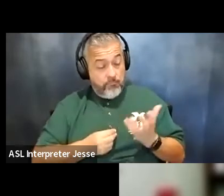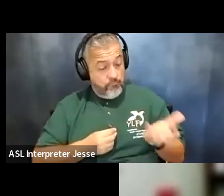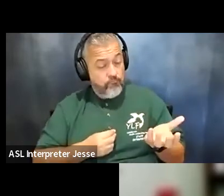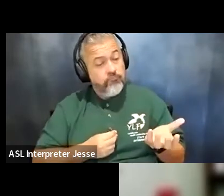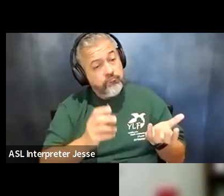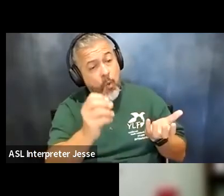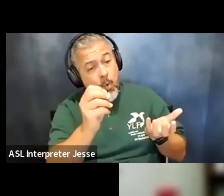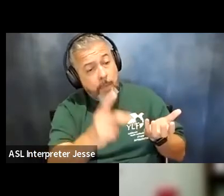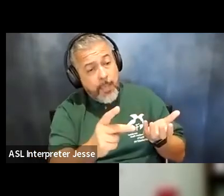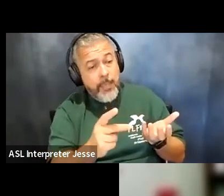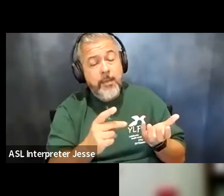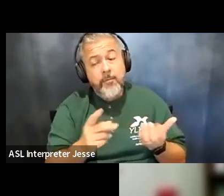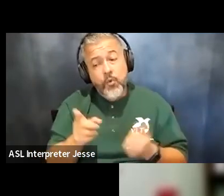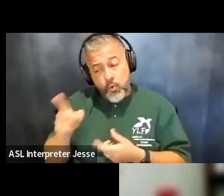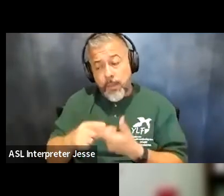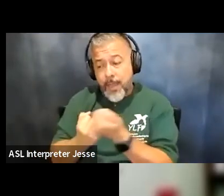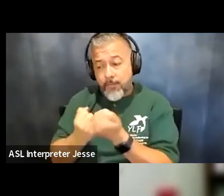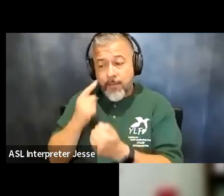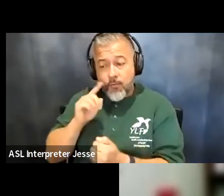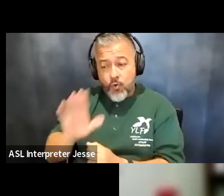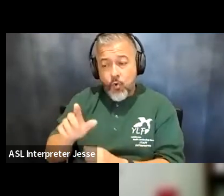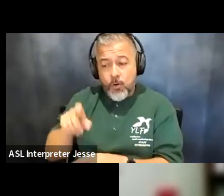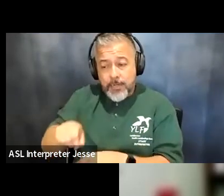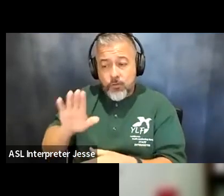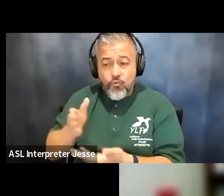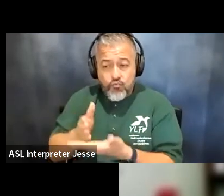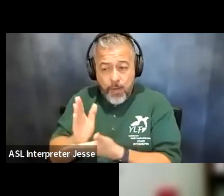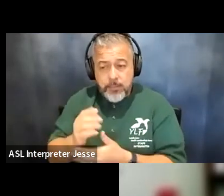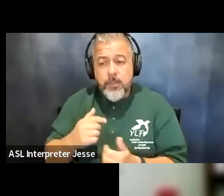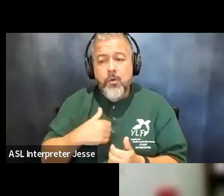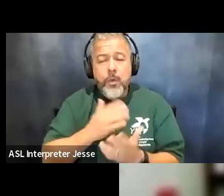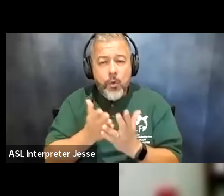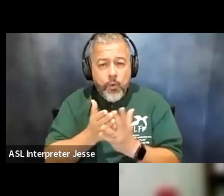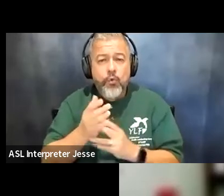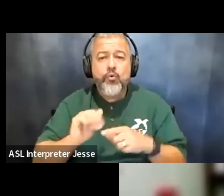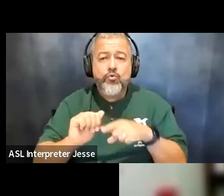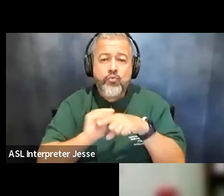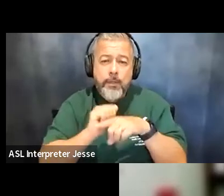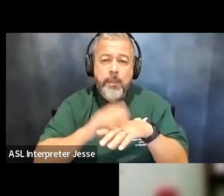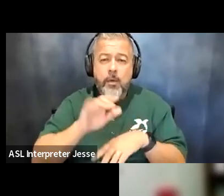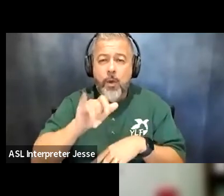advocate for their needs and rights so we go through trainings at our ylf about self-advocacy